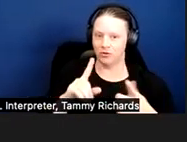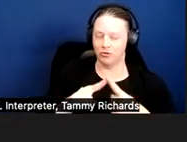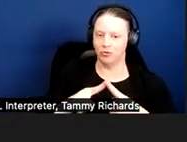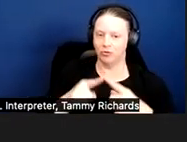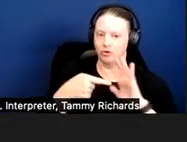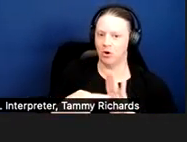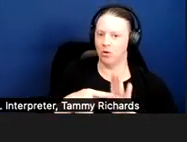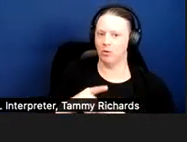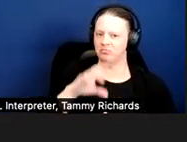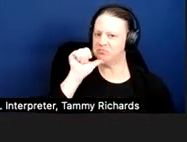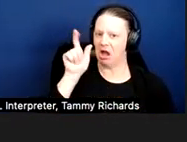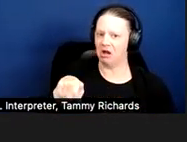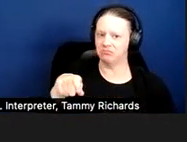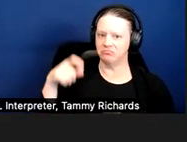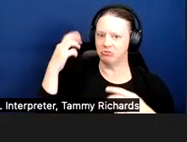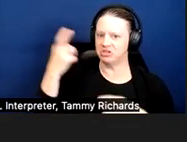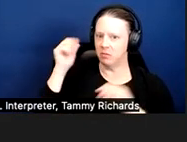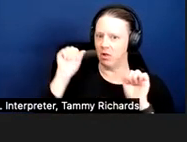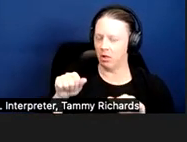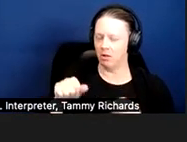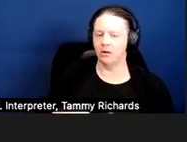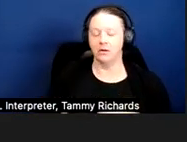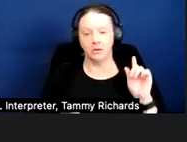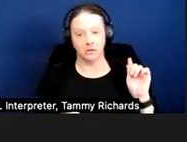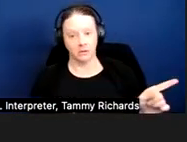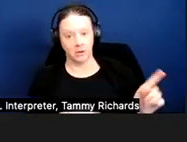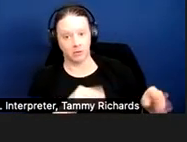The housing provider is required to grant the requested accommodation or modification